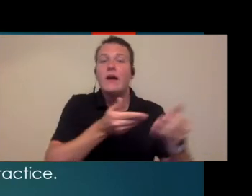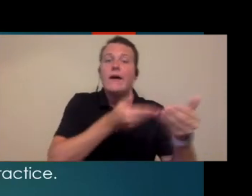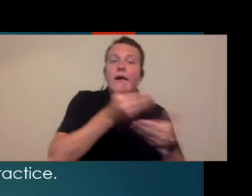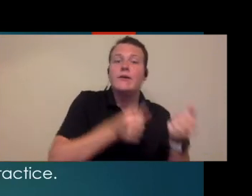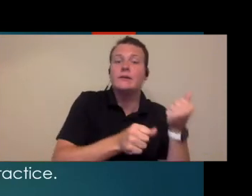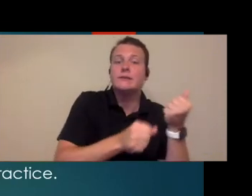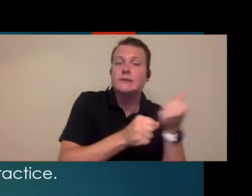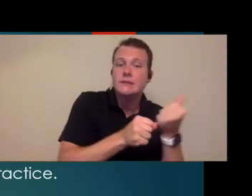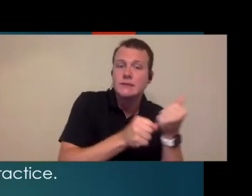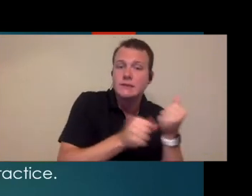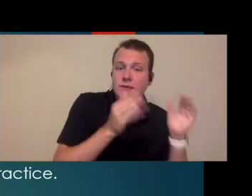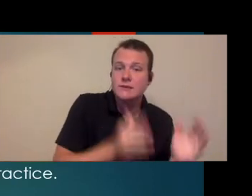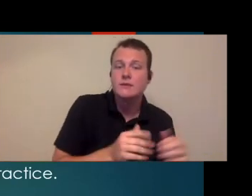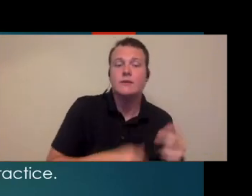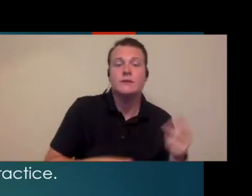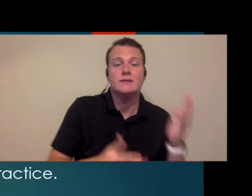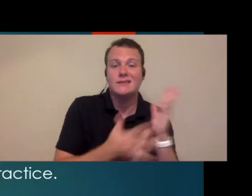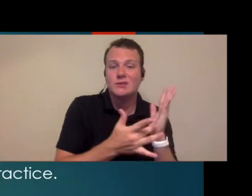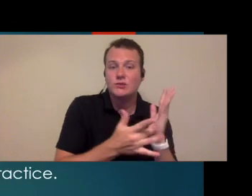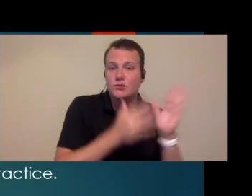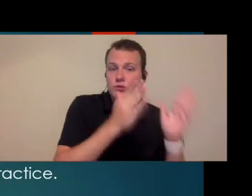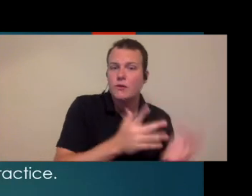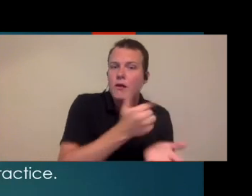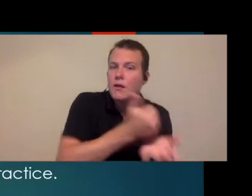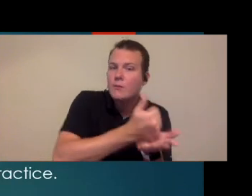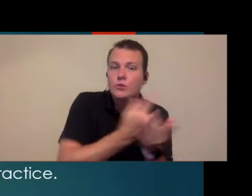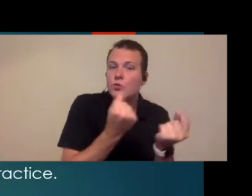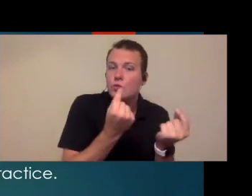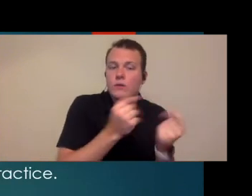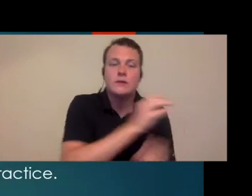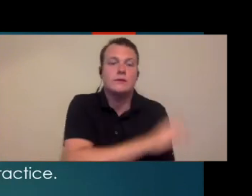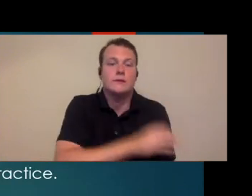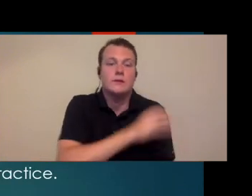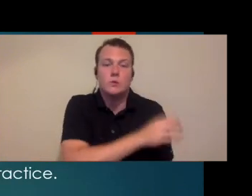that are hiring assistants and technicians to help with all of the